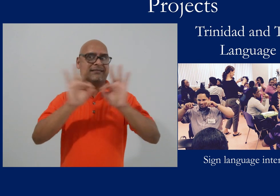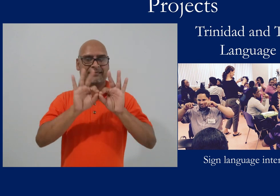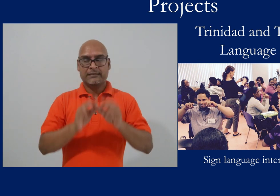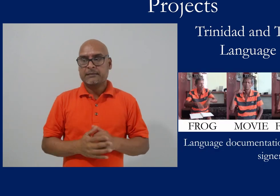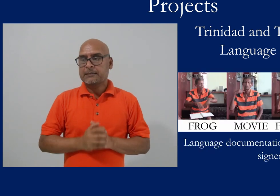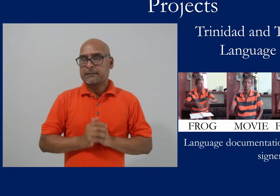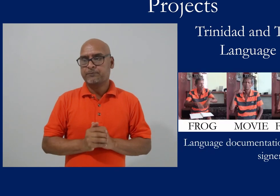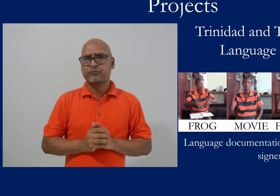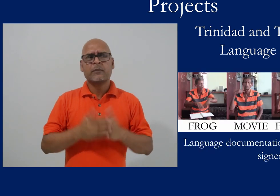That's really important.